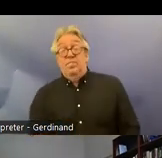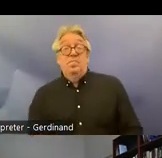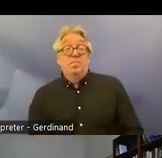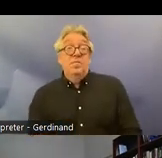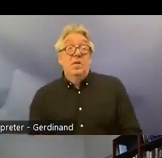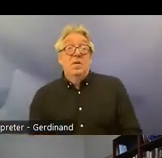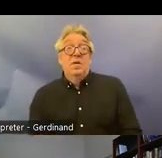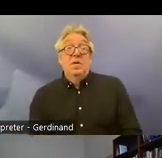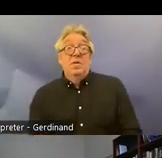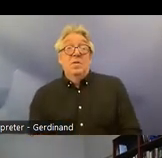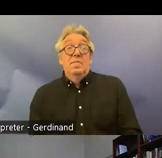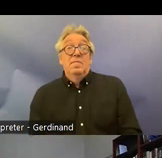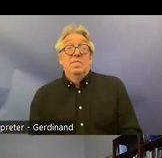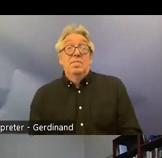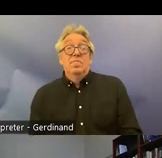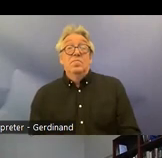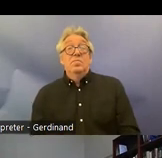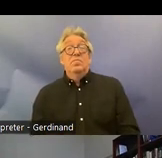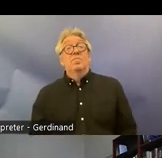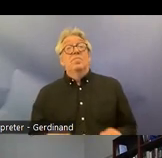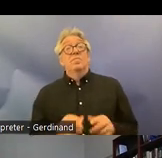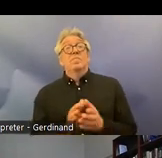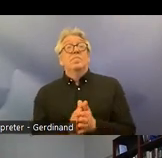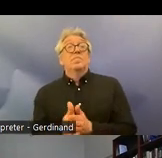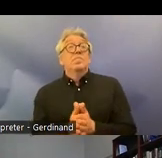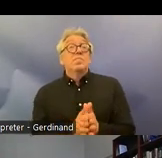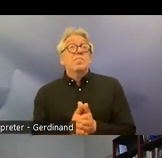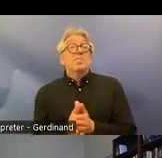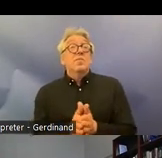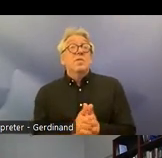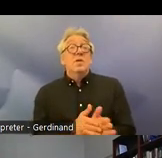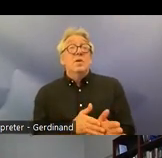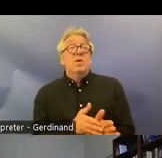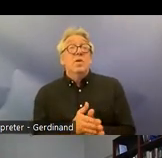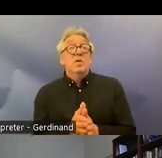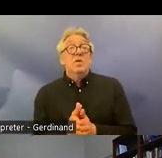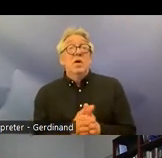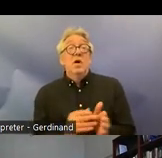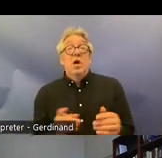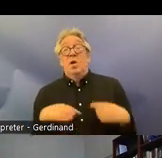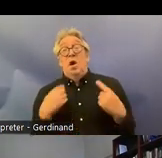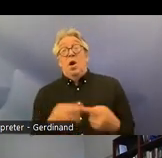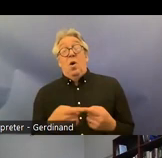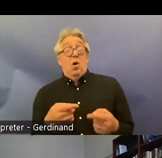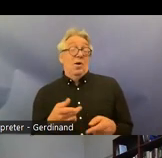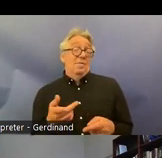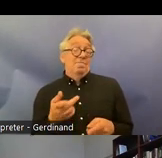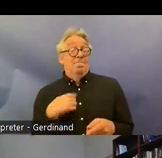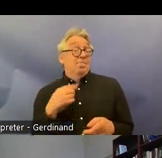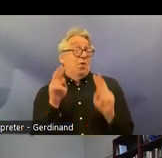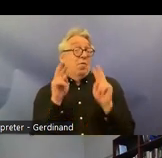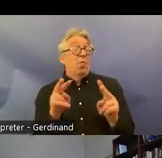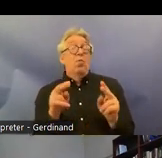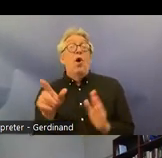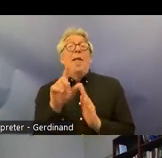up but our view is that um the legal implications sensu stto in